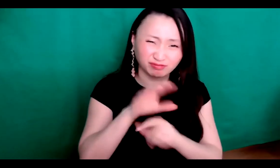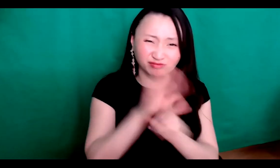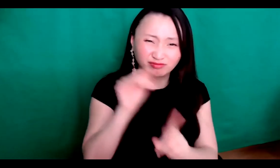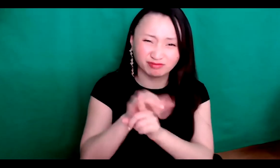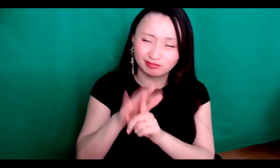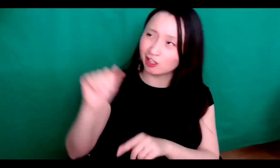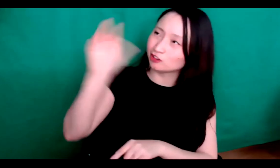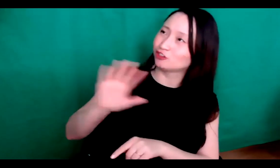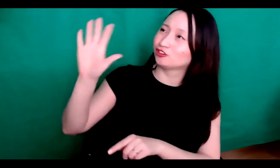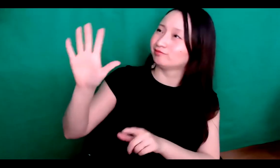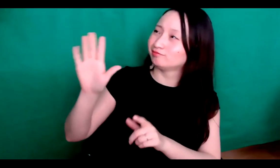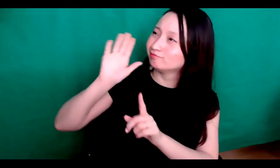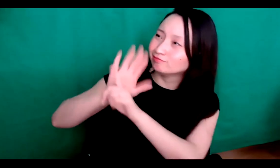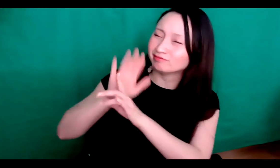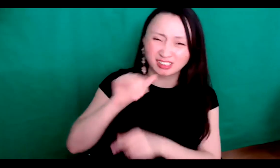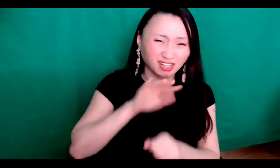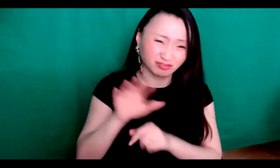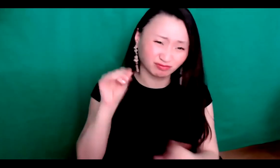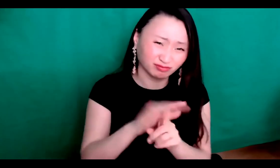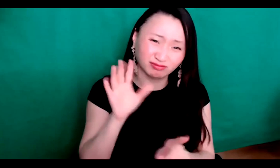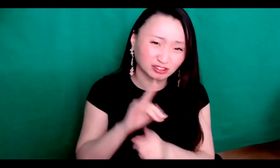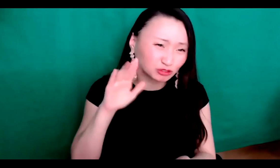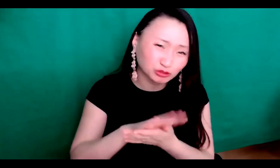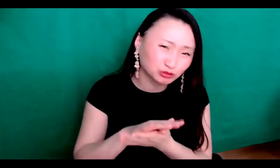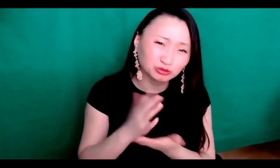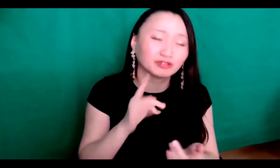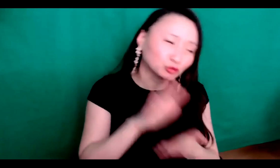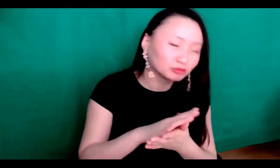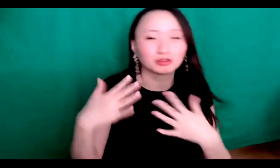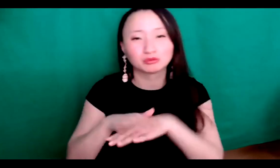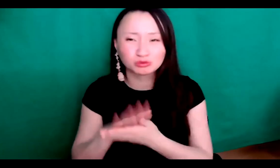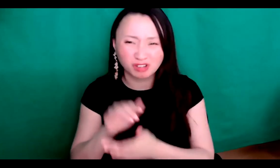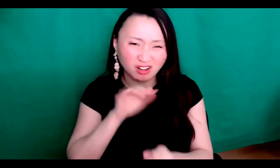to the young generation with your culture. And you know we don't have a lot of exposure